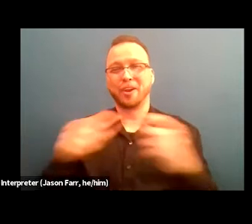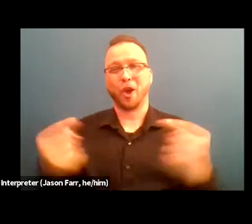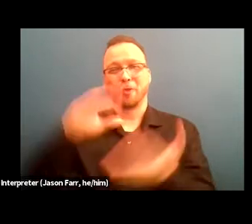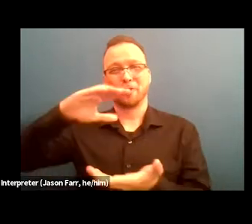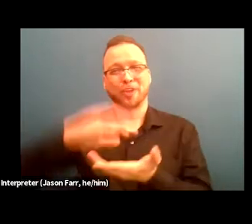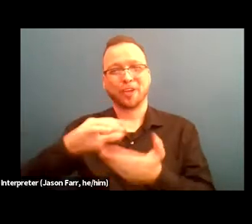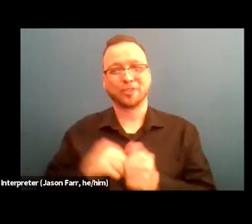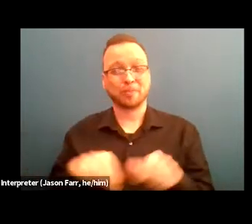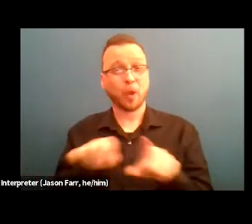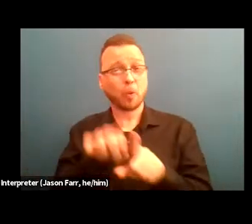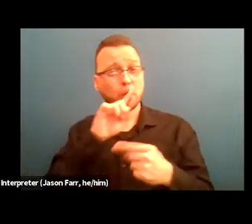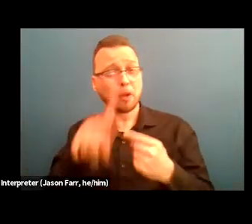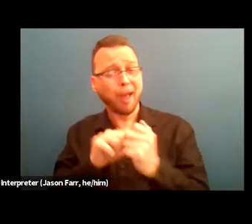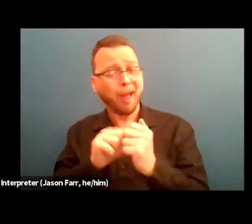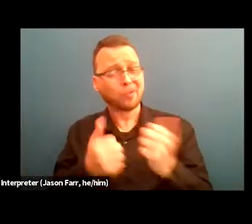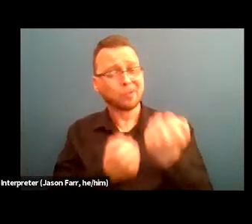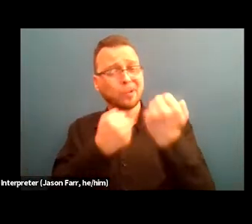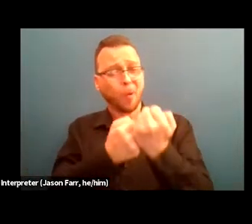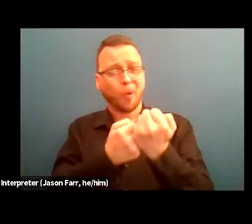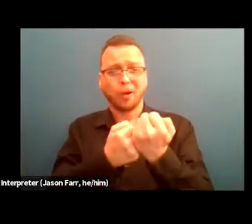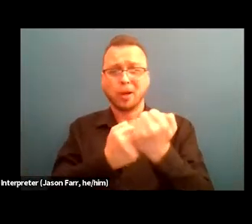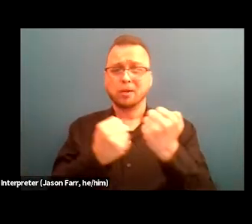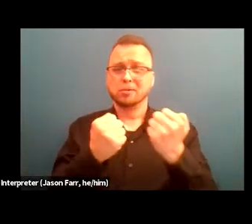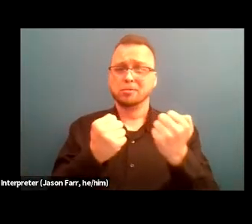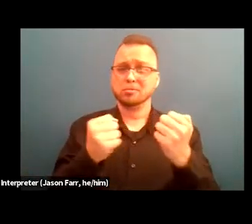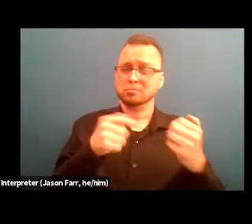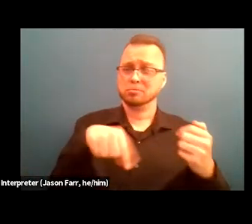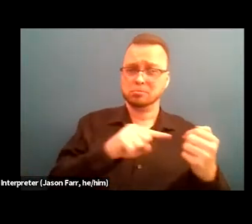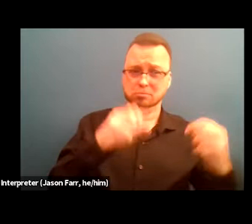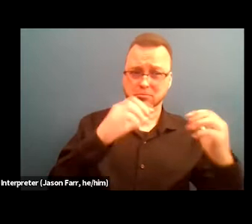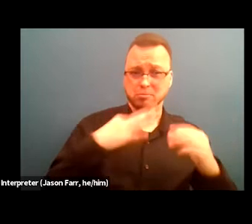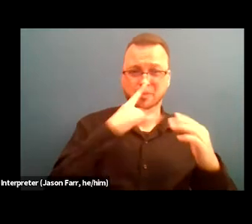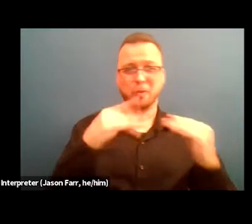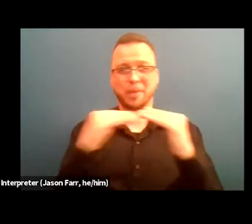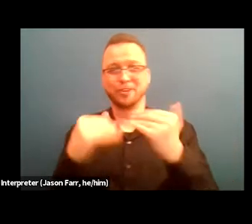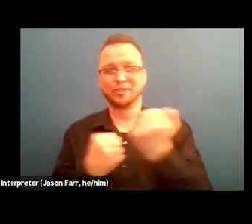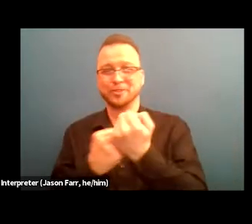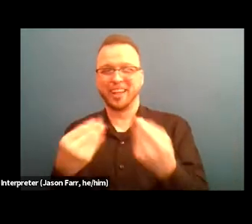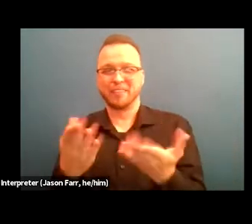supportive housing participants to peer delivered services and strategies for embedding equitable practices